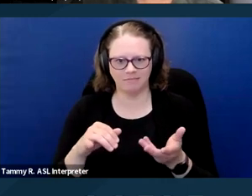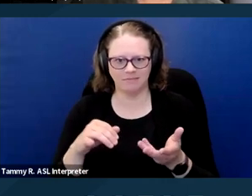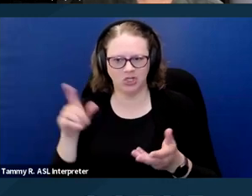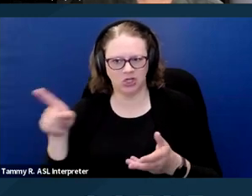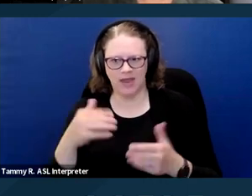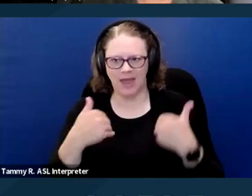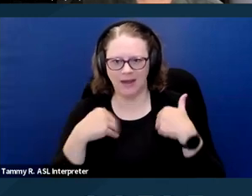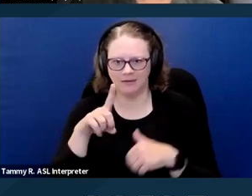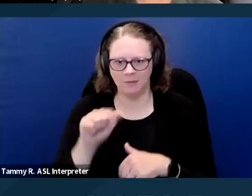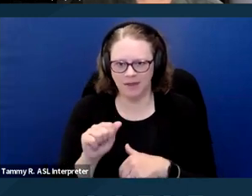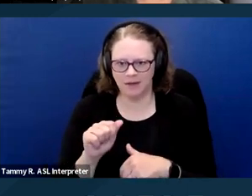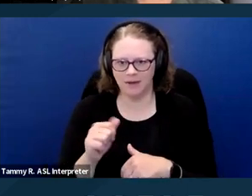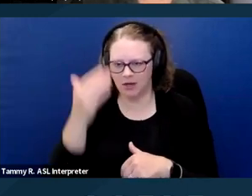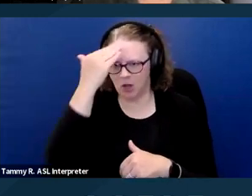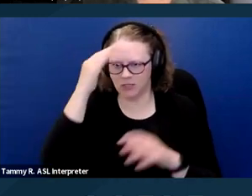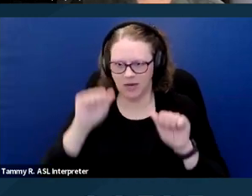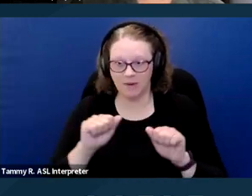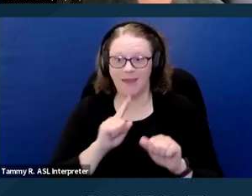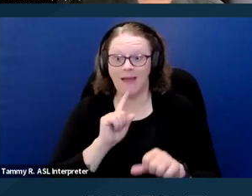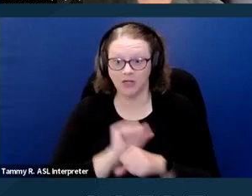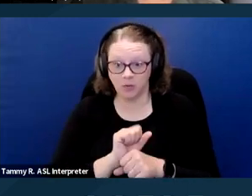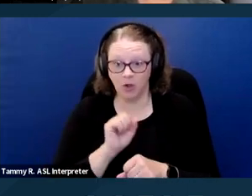that used terms like reasonable accommodation,